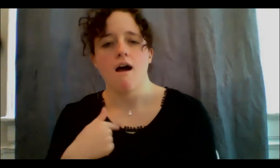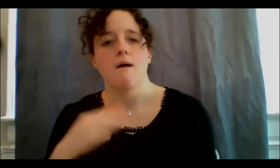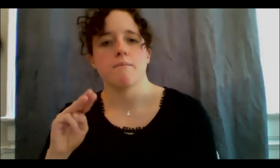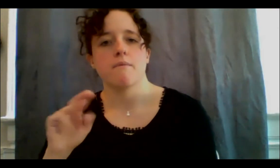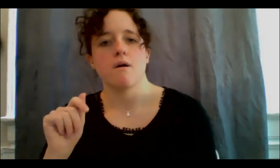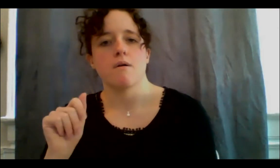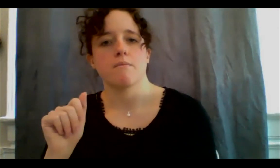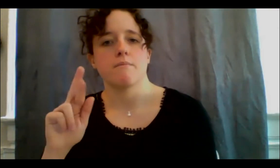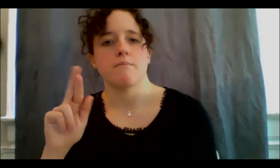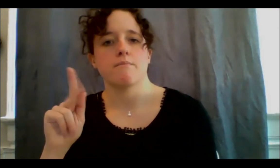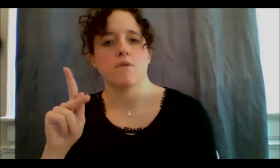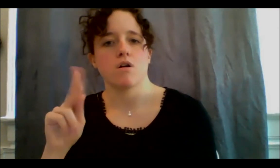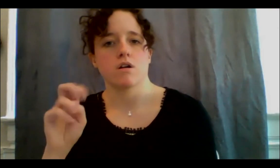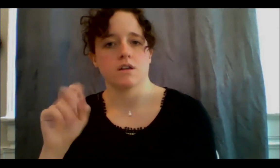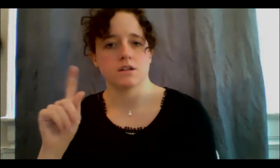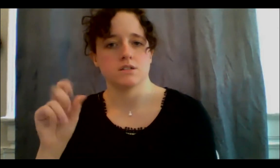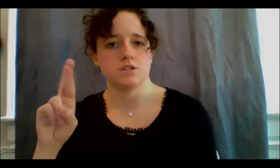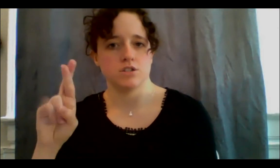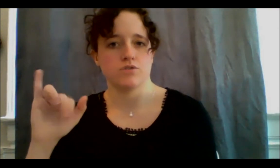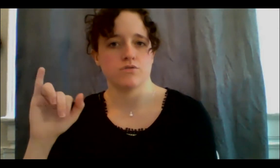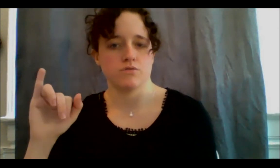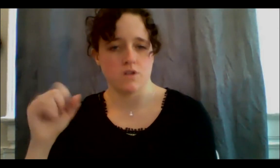shop. So, I'm looking to do that and with a lot of community support there's